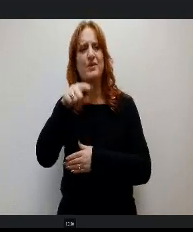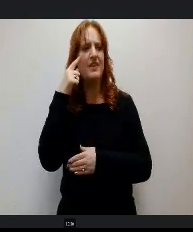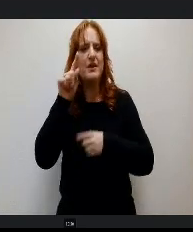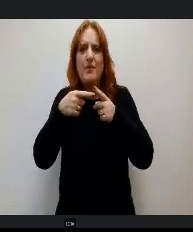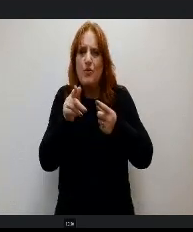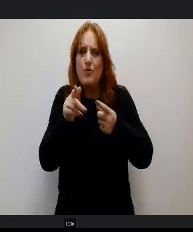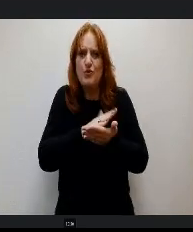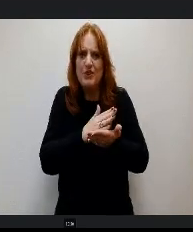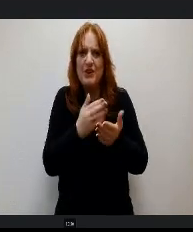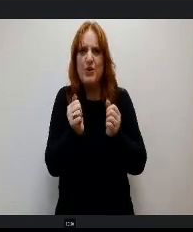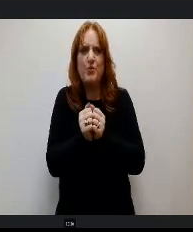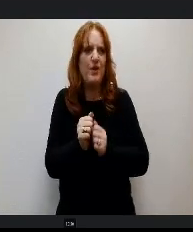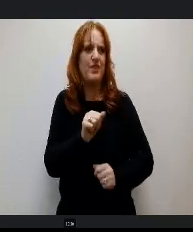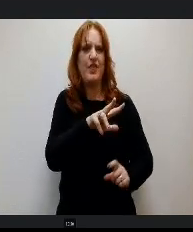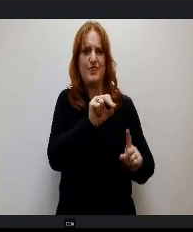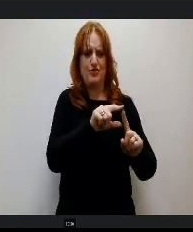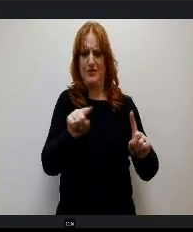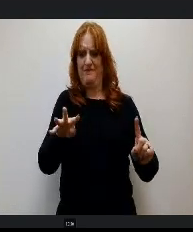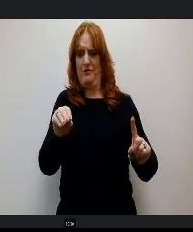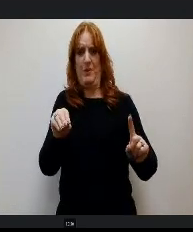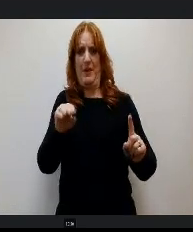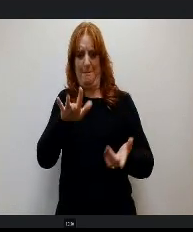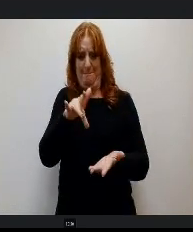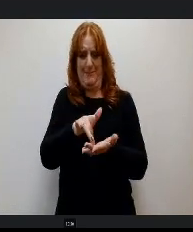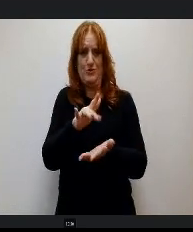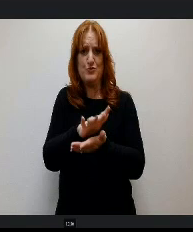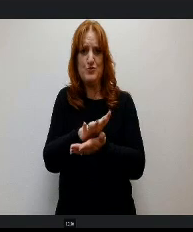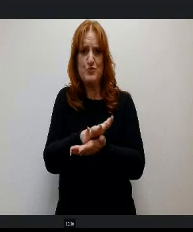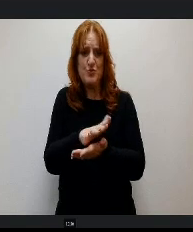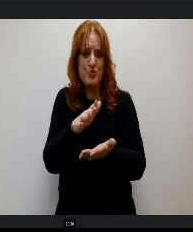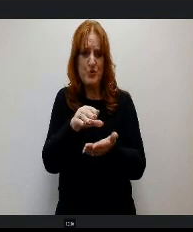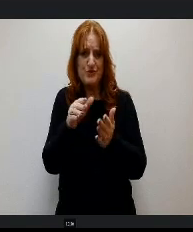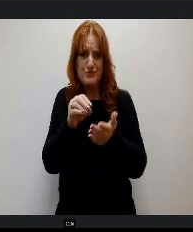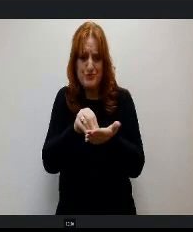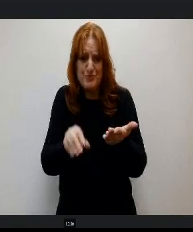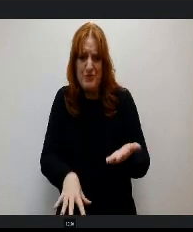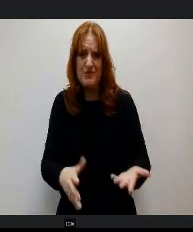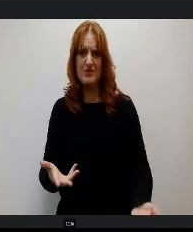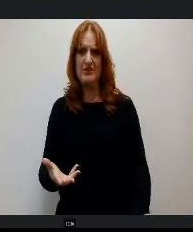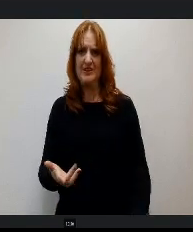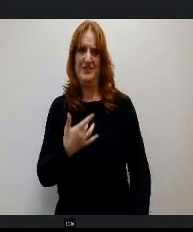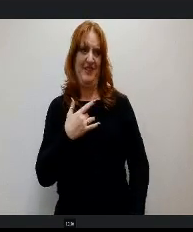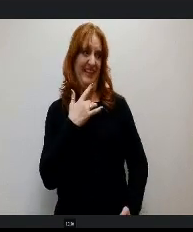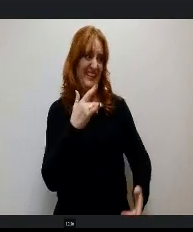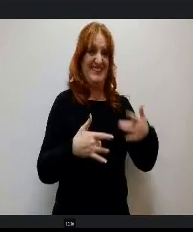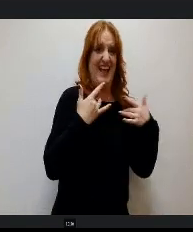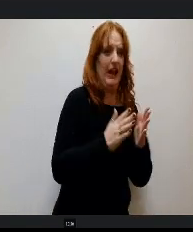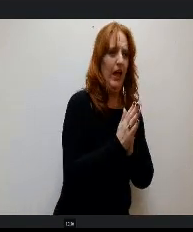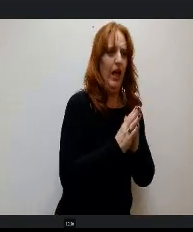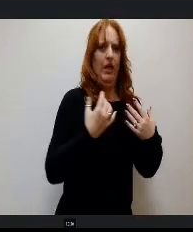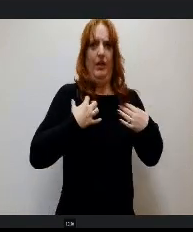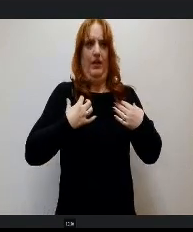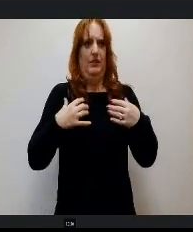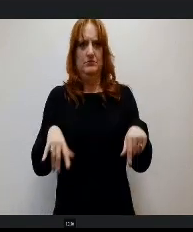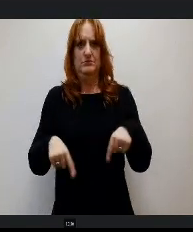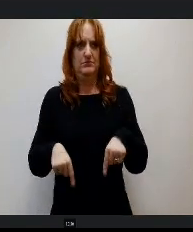with 30 to 40 middle schoolers and like what like make you feel like? Excited. Panicked. Nervous. Ms.